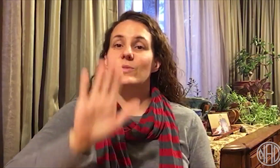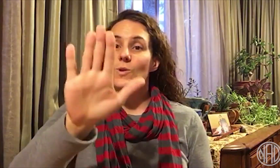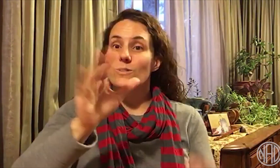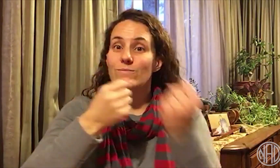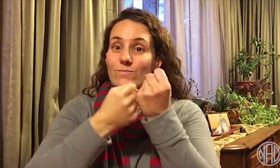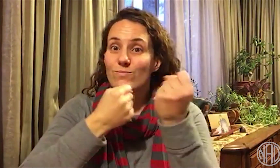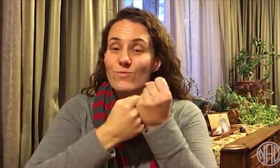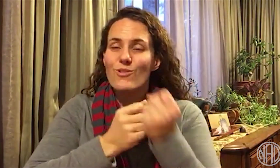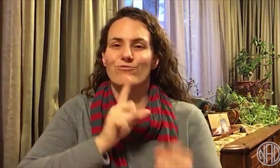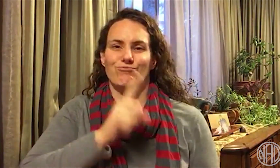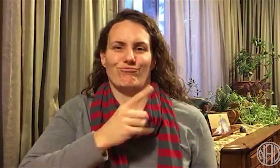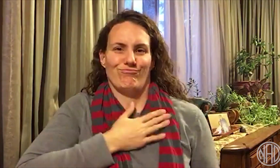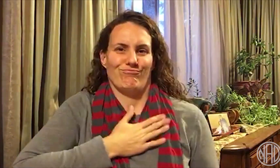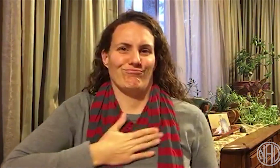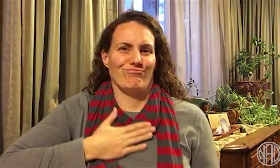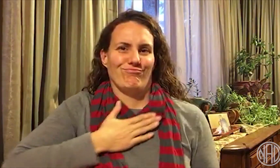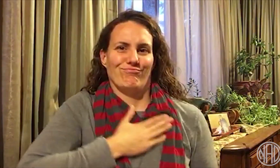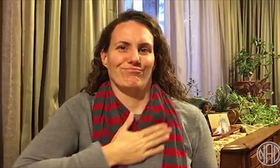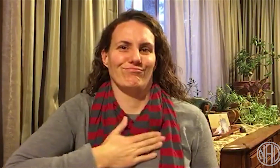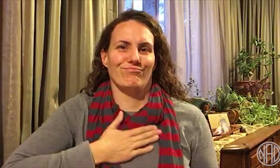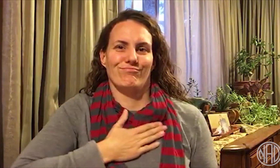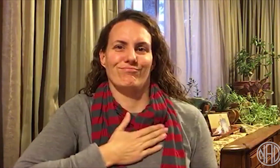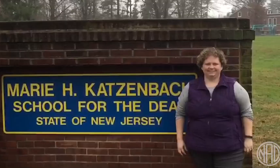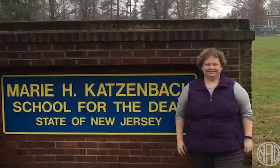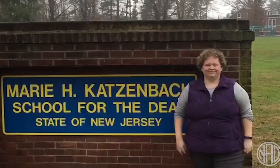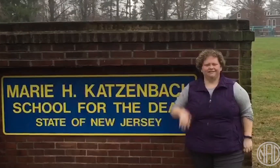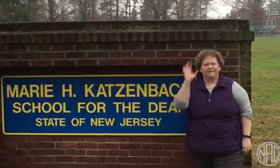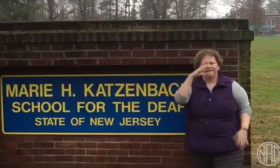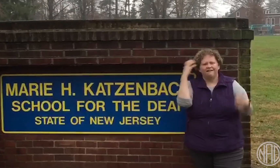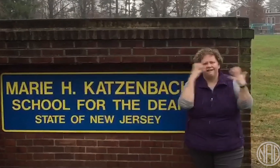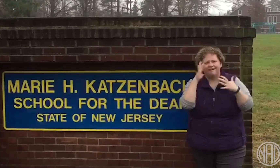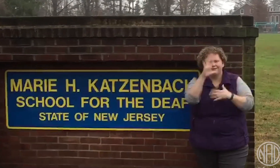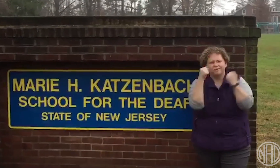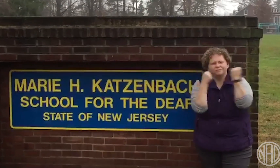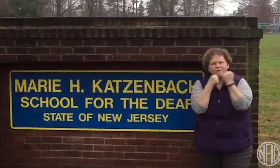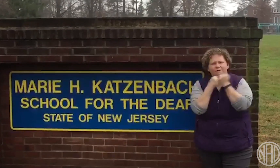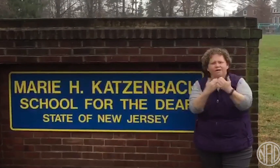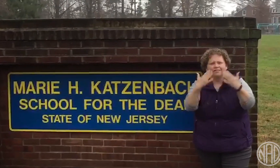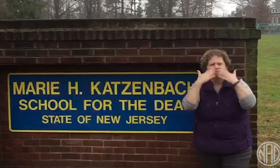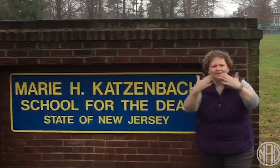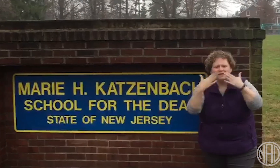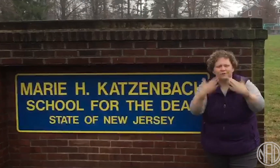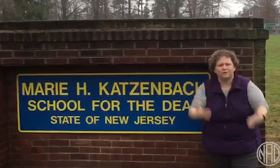I'm thankful for your support. Gosh, thank you for all your support!